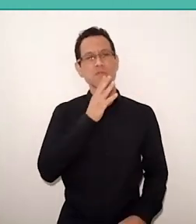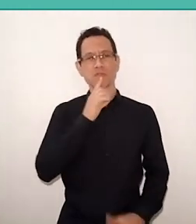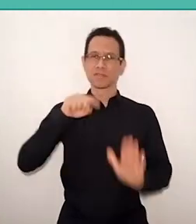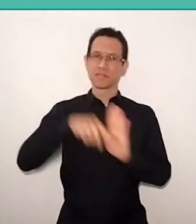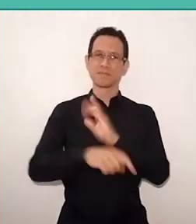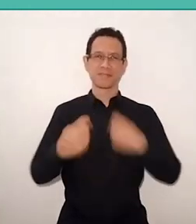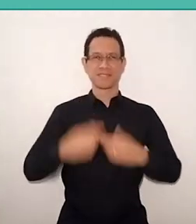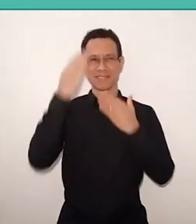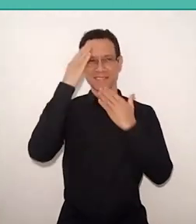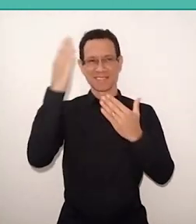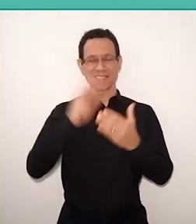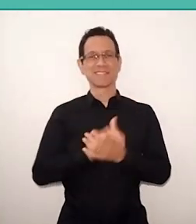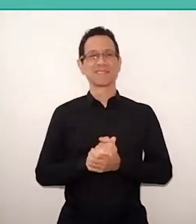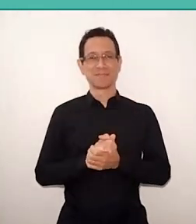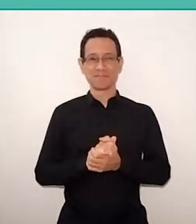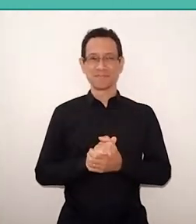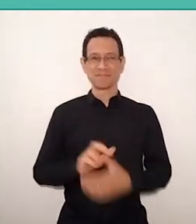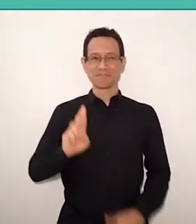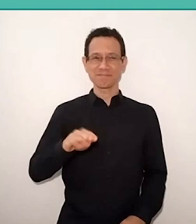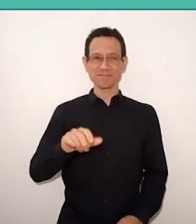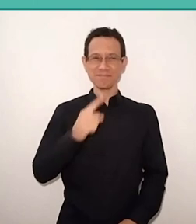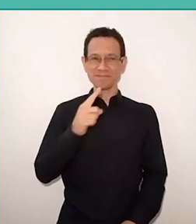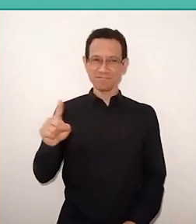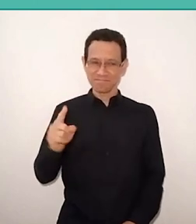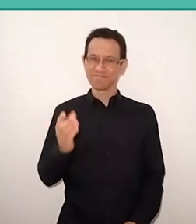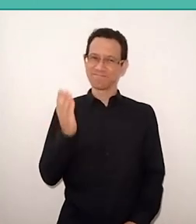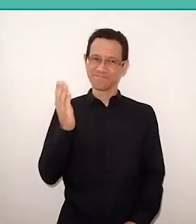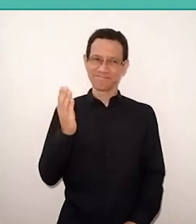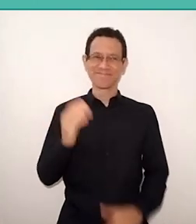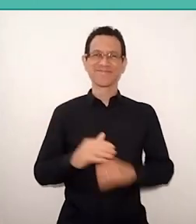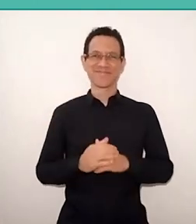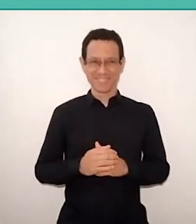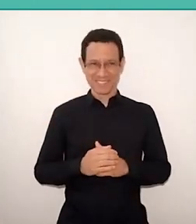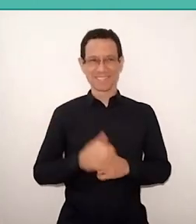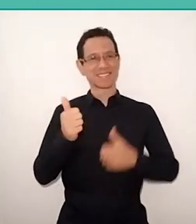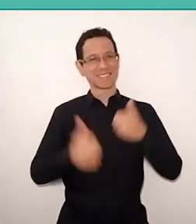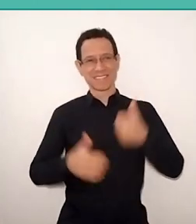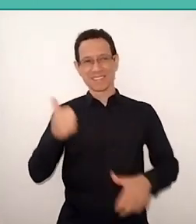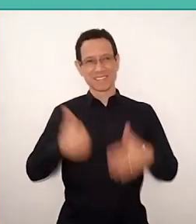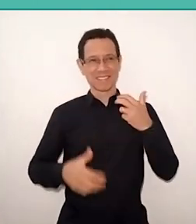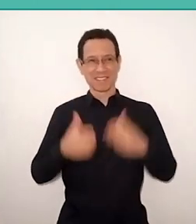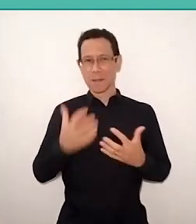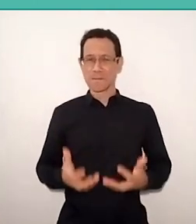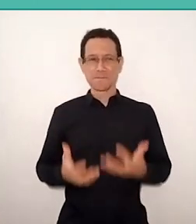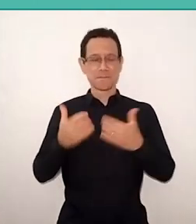Professor Romão, look at that, while you were talking, the words came up here in the chat: